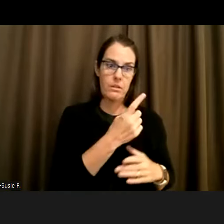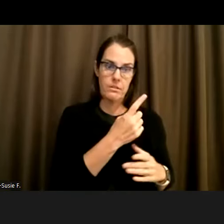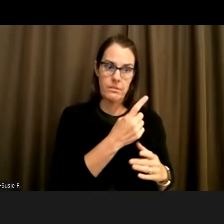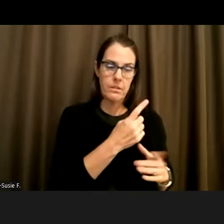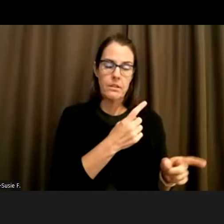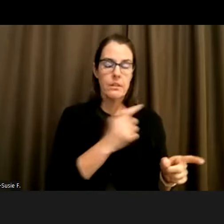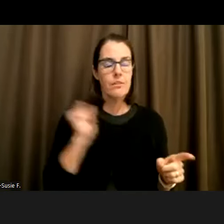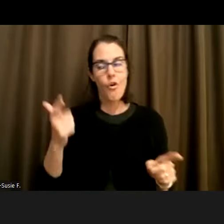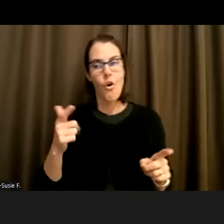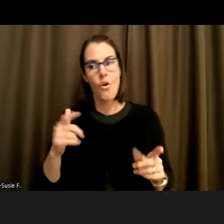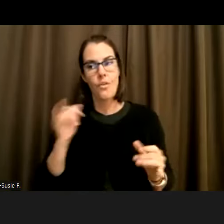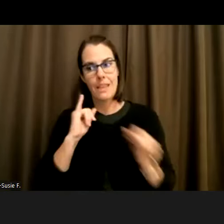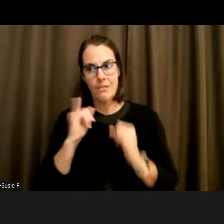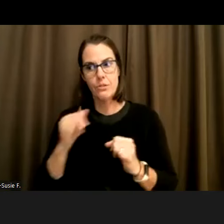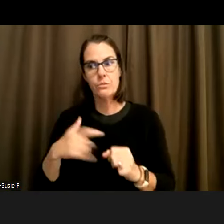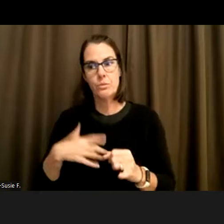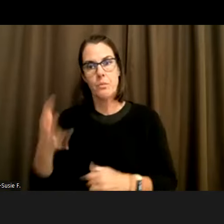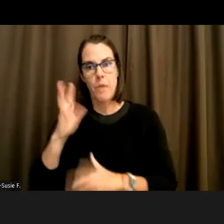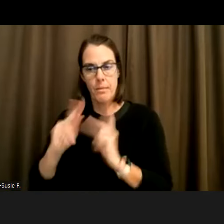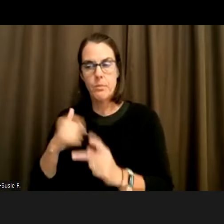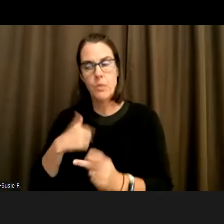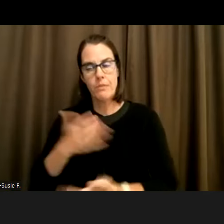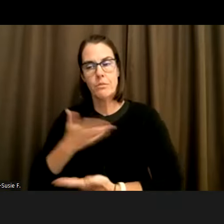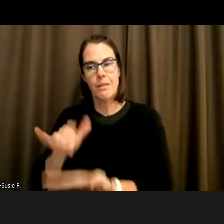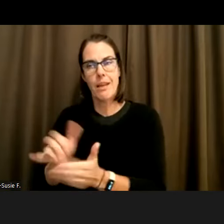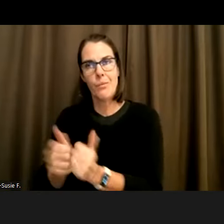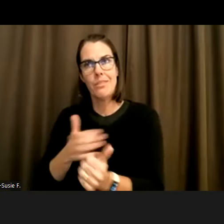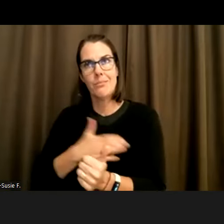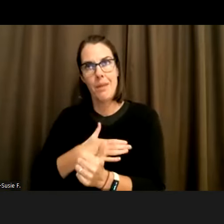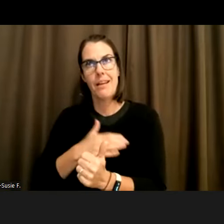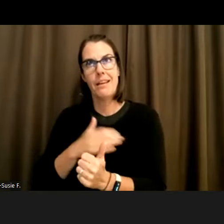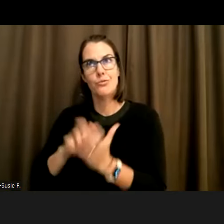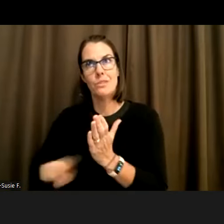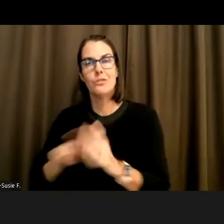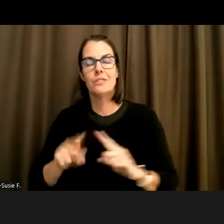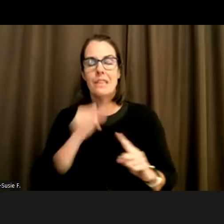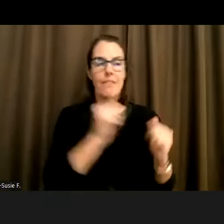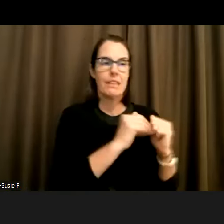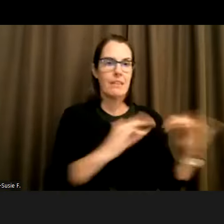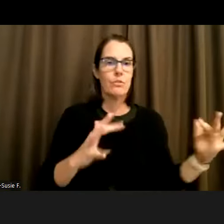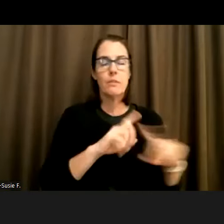And so I have to admit that from my research but like experience tells us that that definitely will play a role for so many people in their